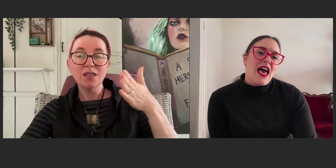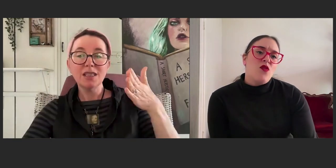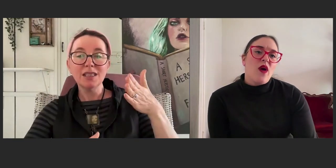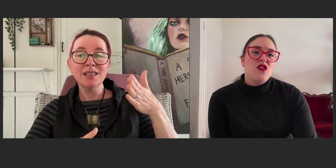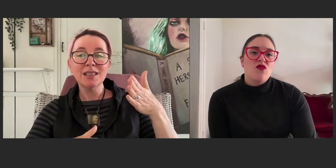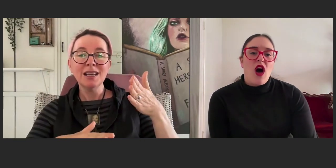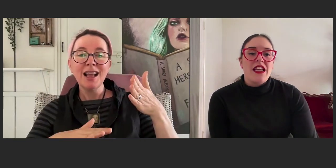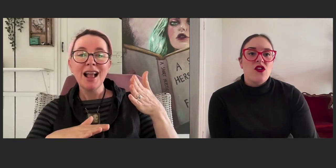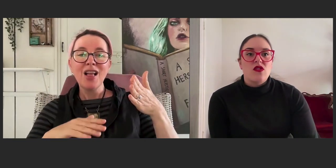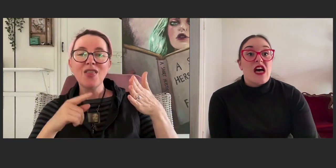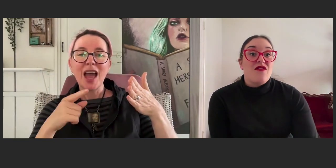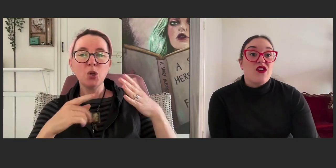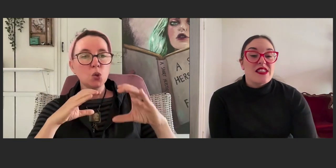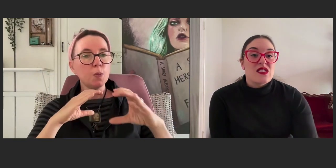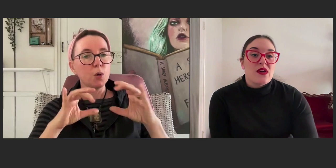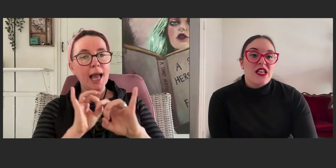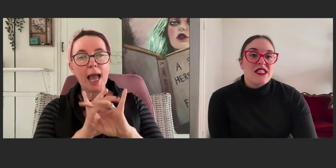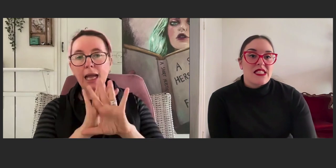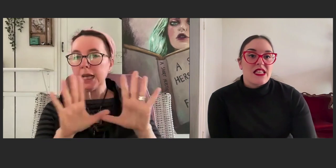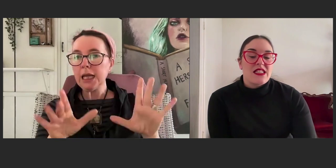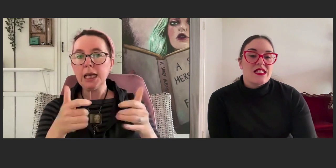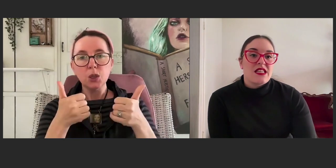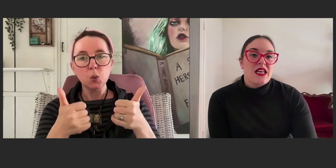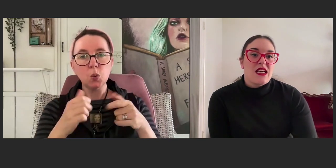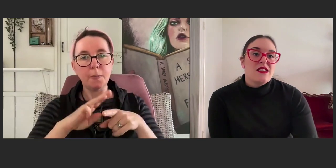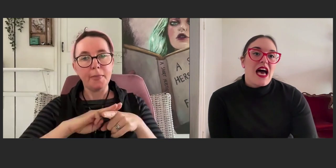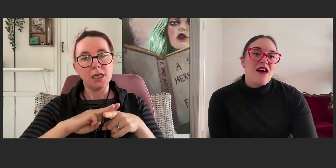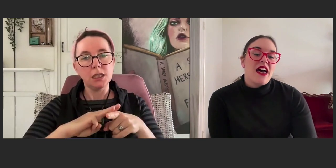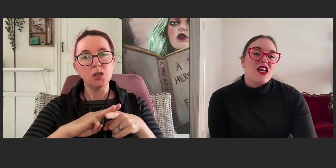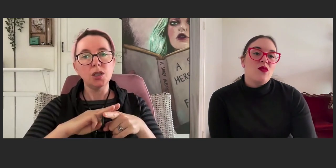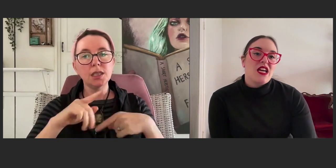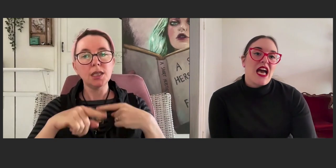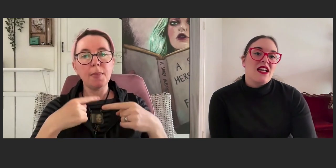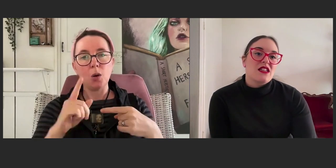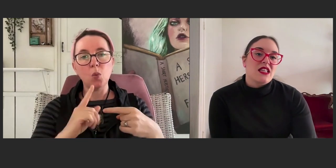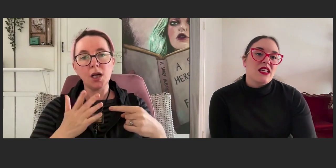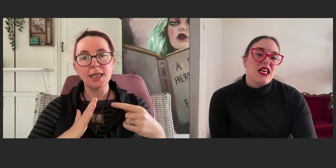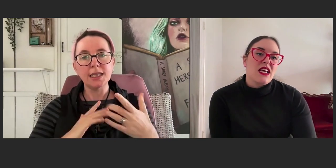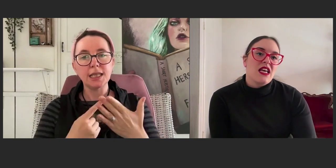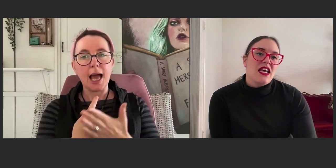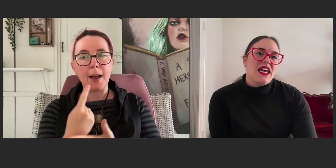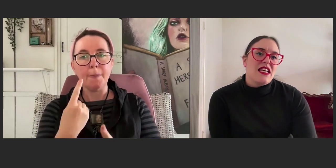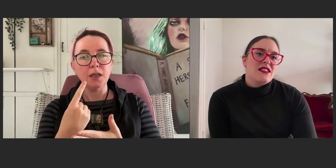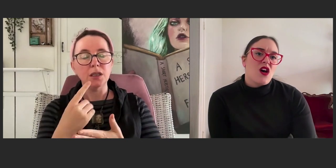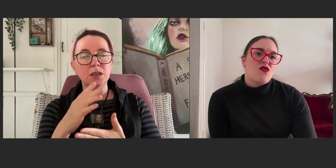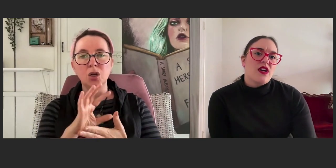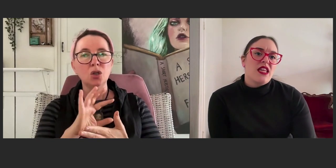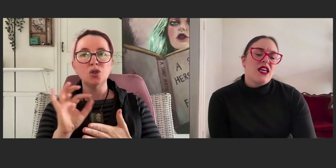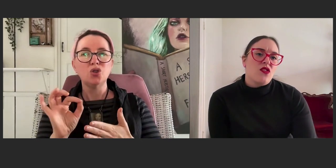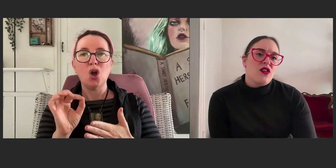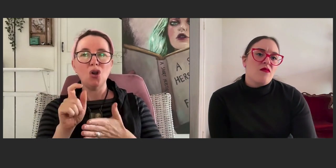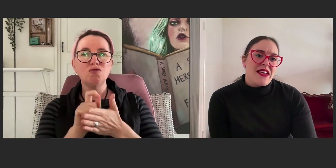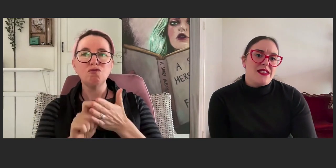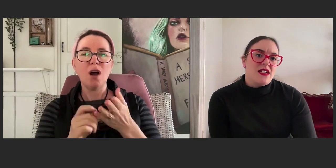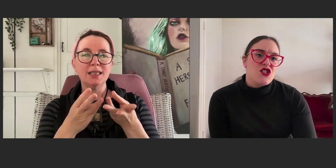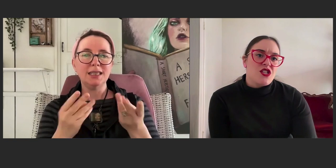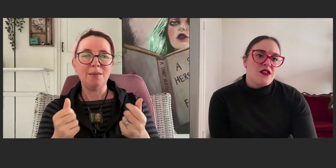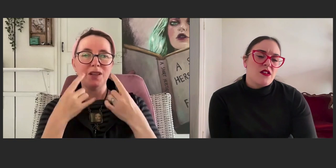And when you're writing your diverse experiences to have that communicated clearly is a really good message.